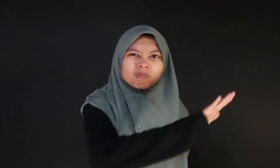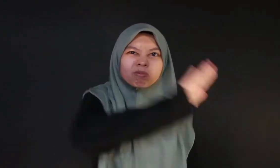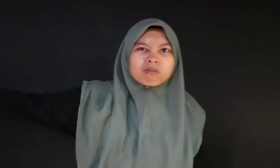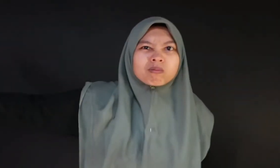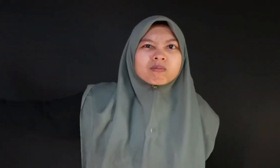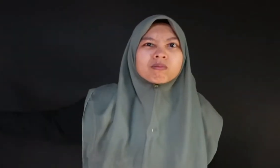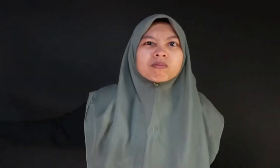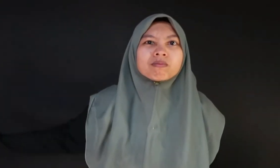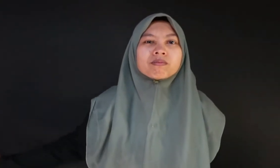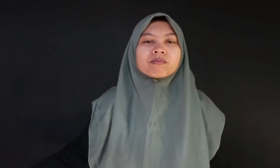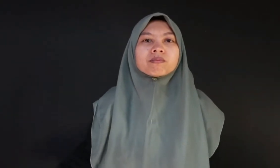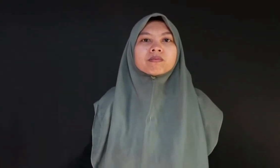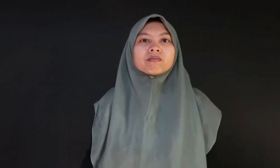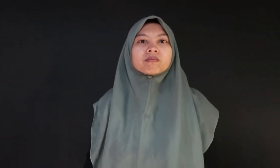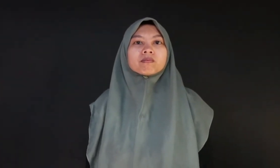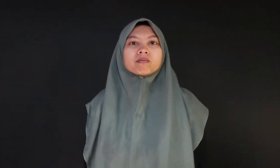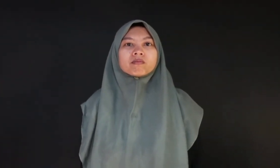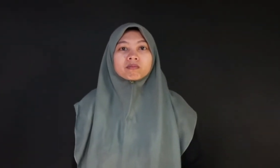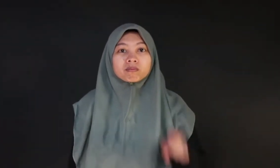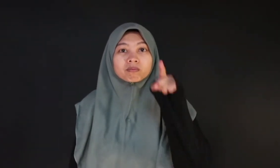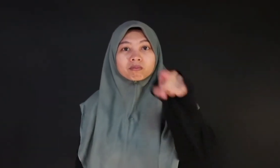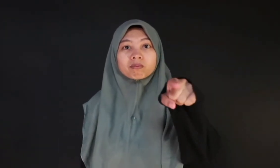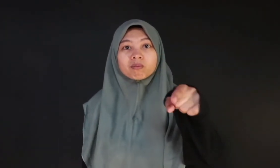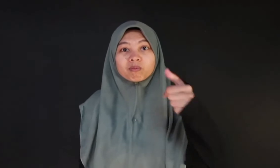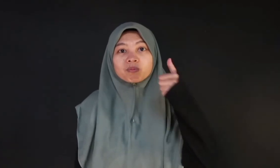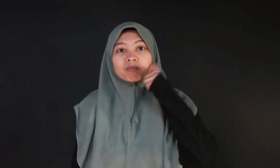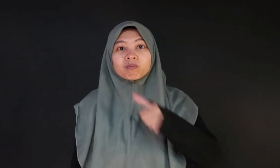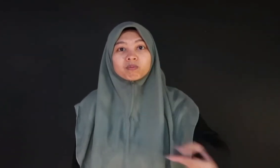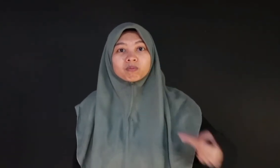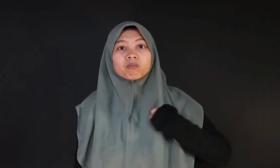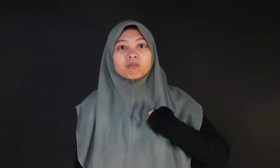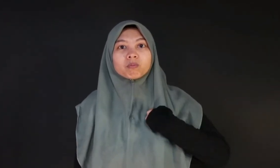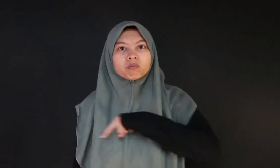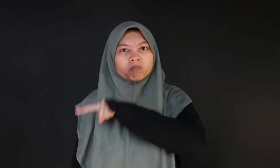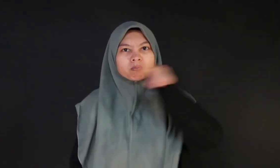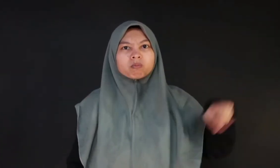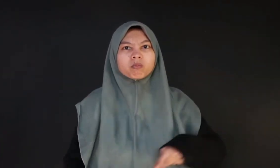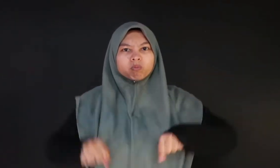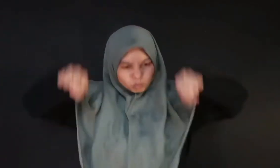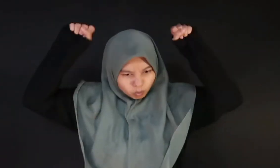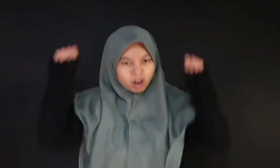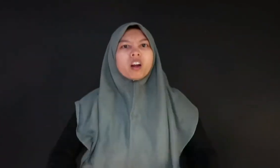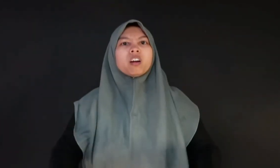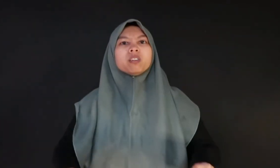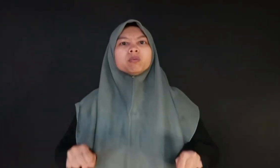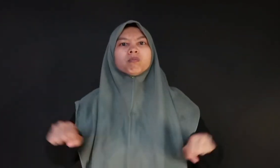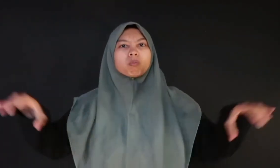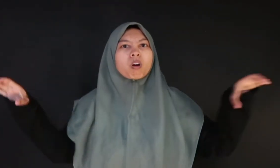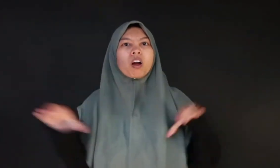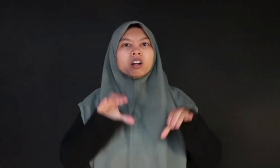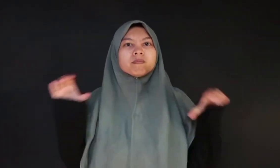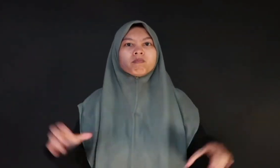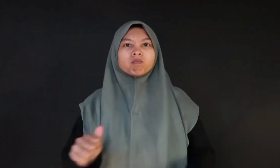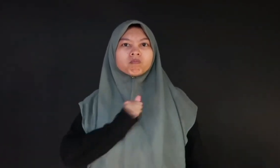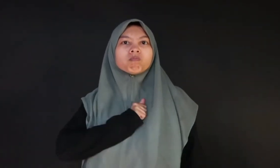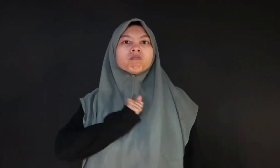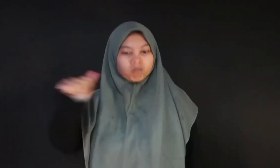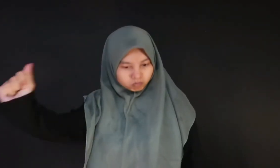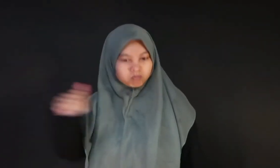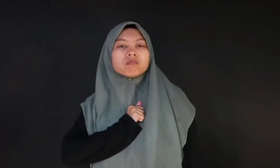No way! We as women…we can do anything we set out minds to